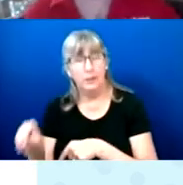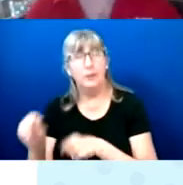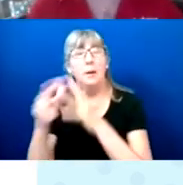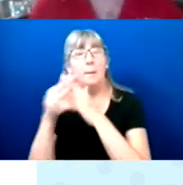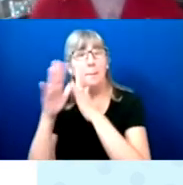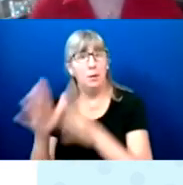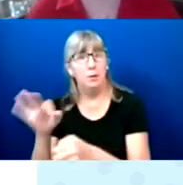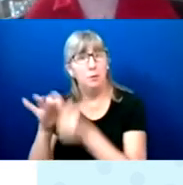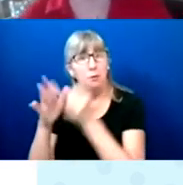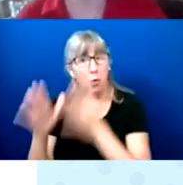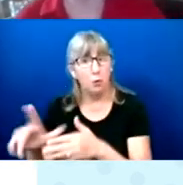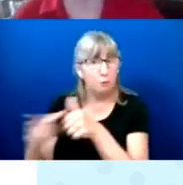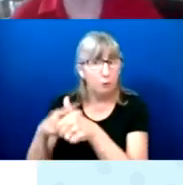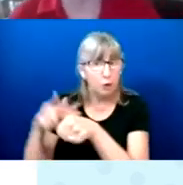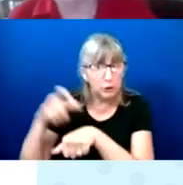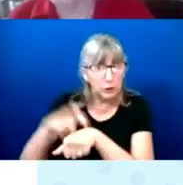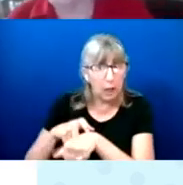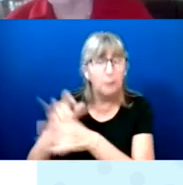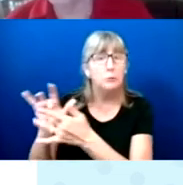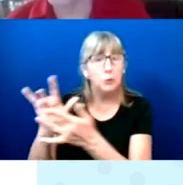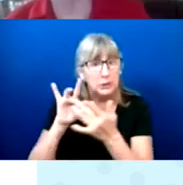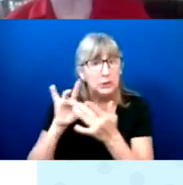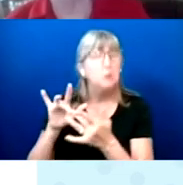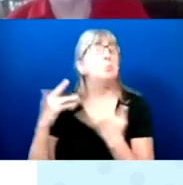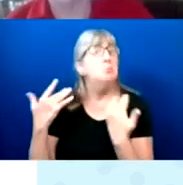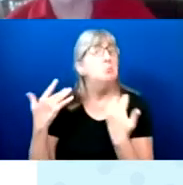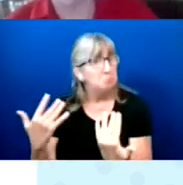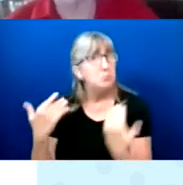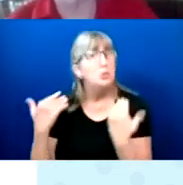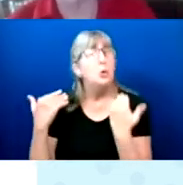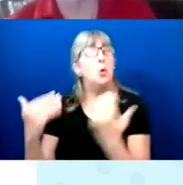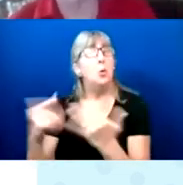So we are starting to get people to vote within the group.